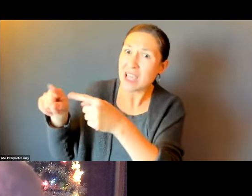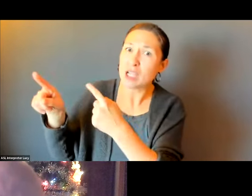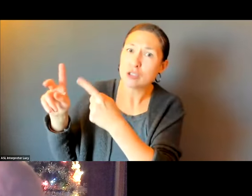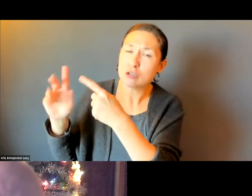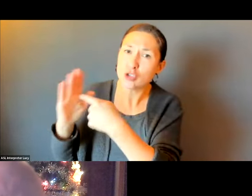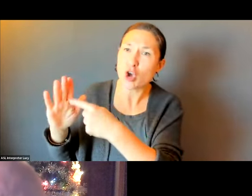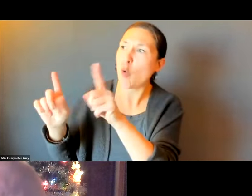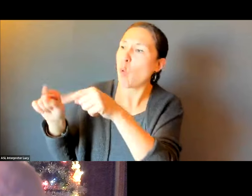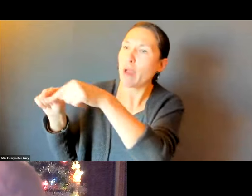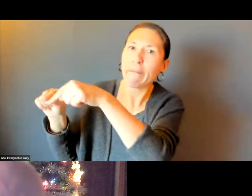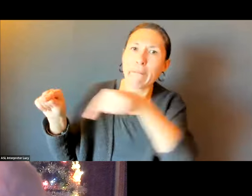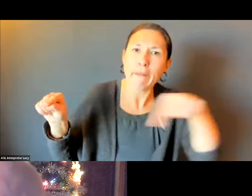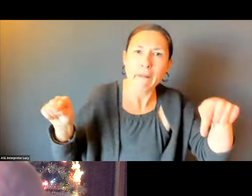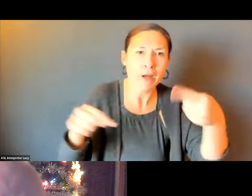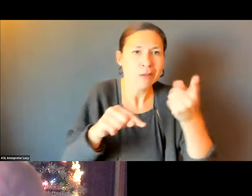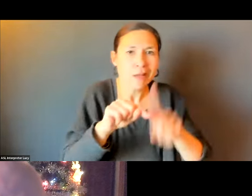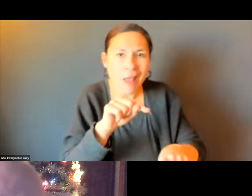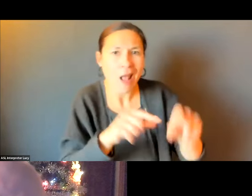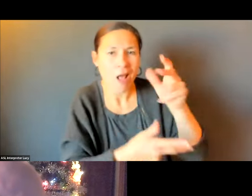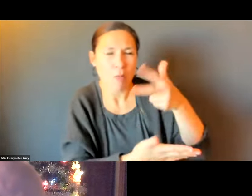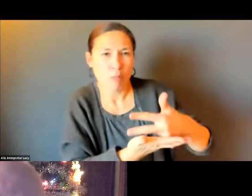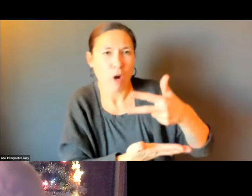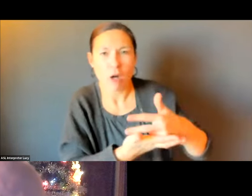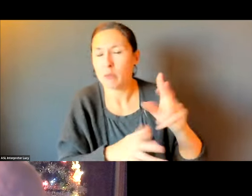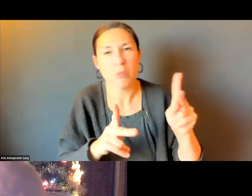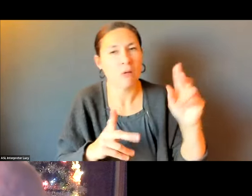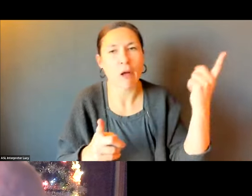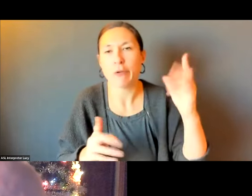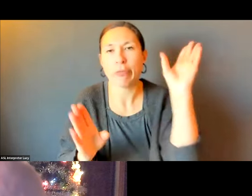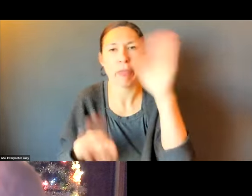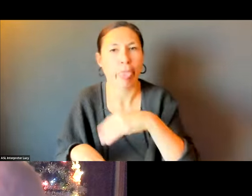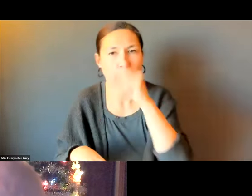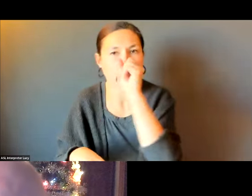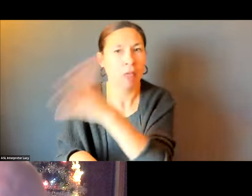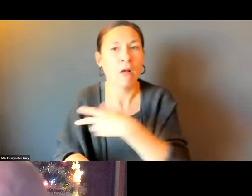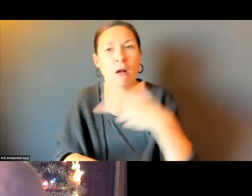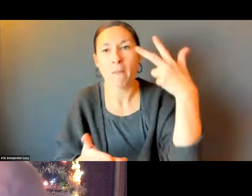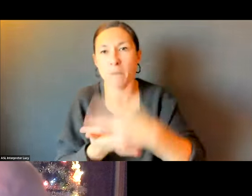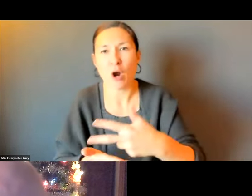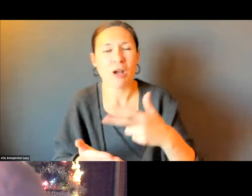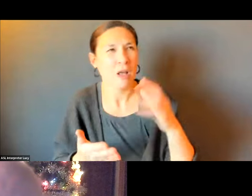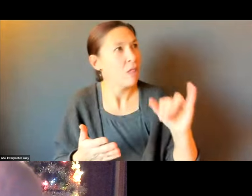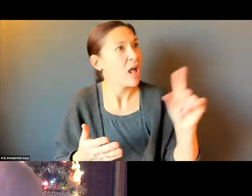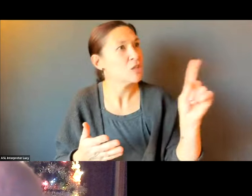STOP. NO ZONE SIGN WHERE IT BEGINS AND THERE IS A SIGN WITH THE